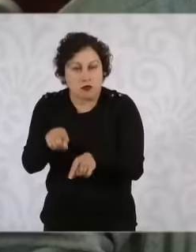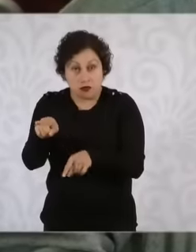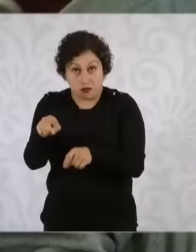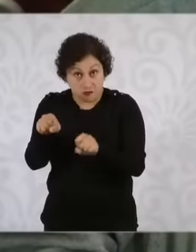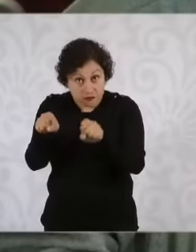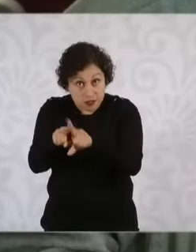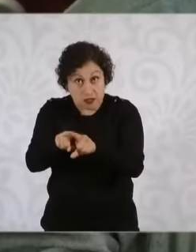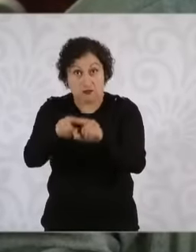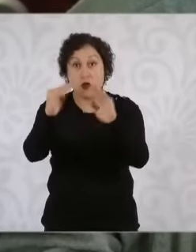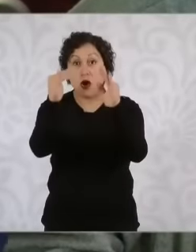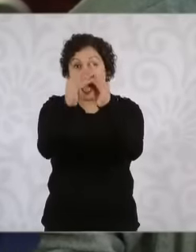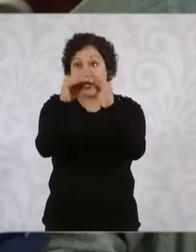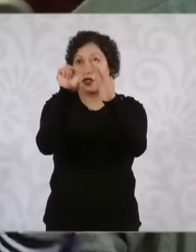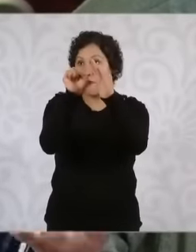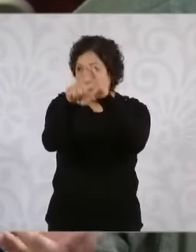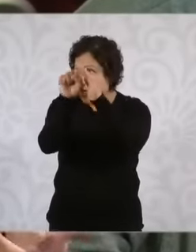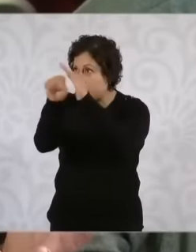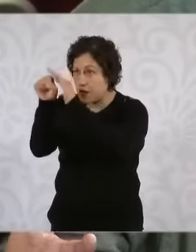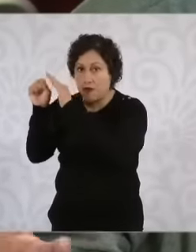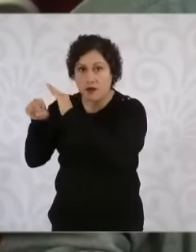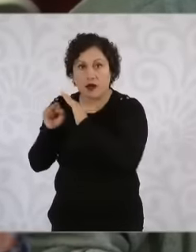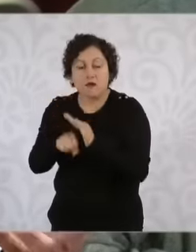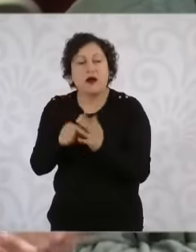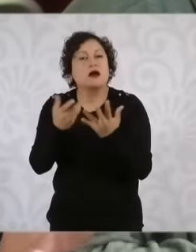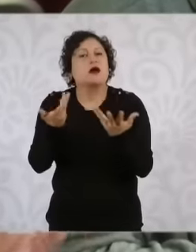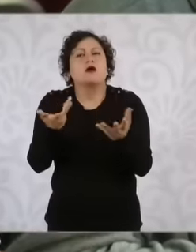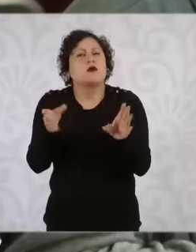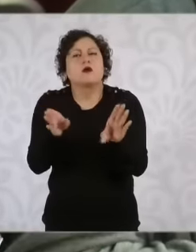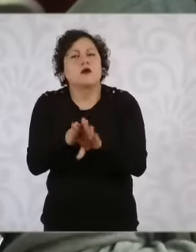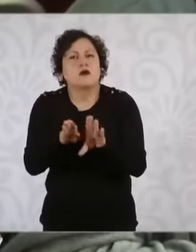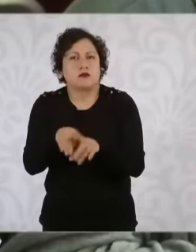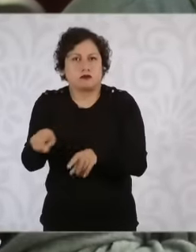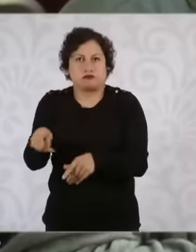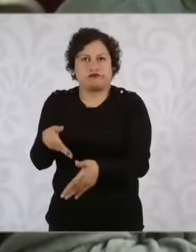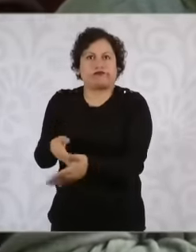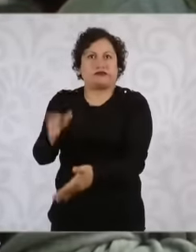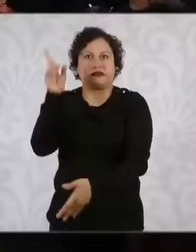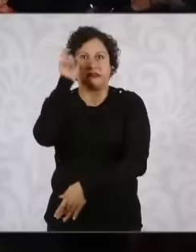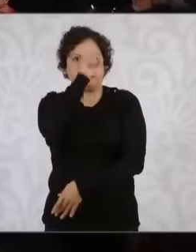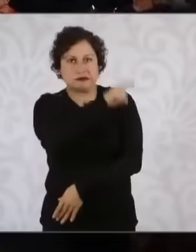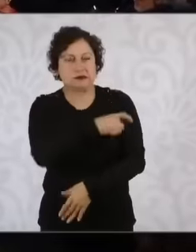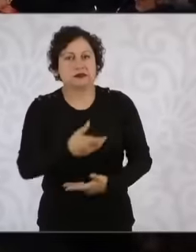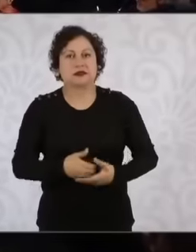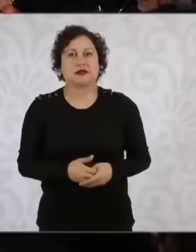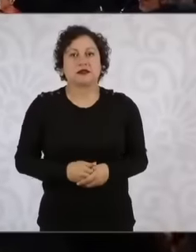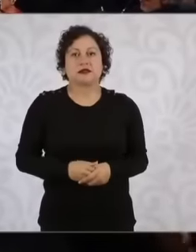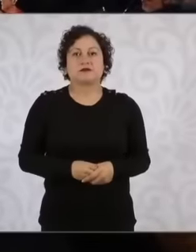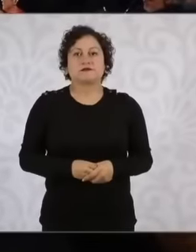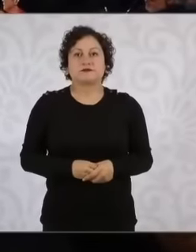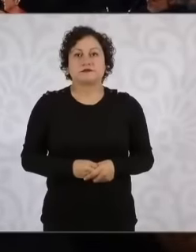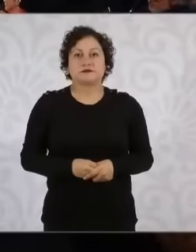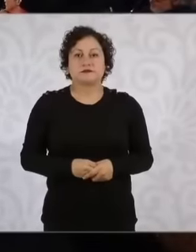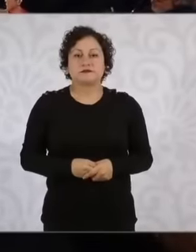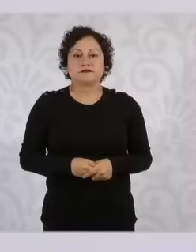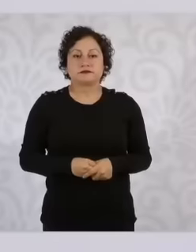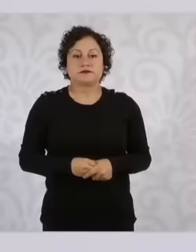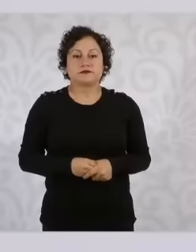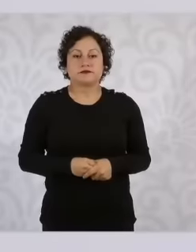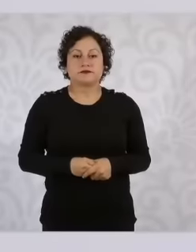by house to or how difficult it will be to carry out this census for the citizens. Oh, tomorrow comes Laura,